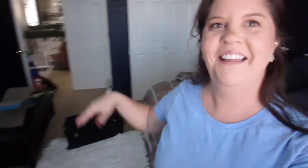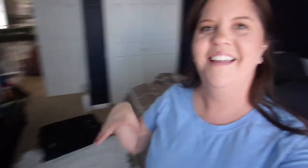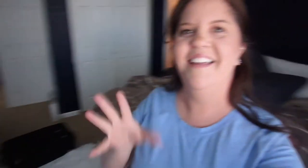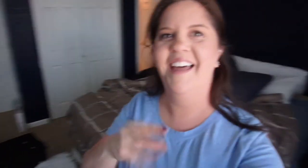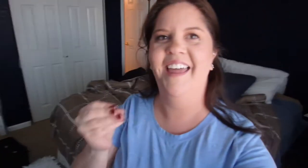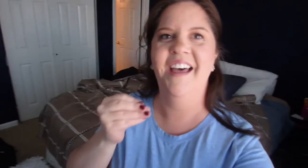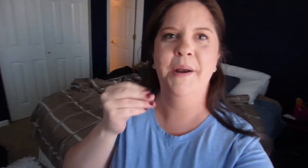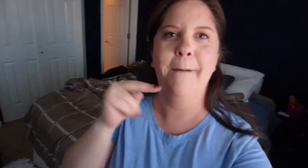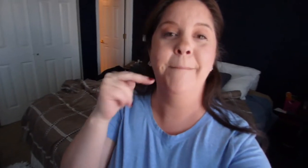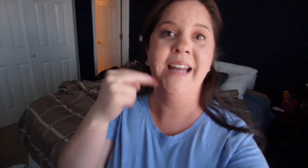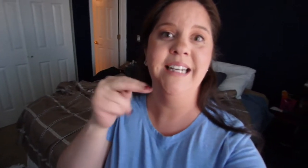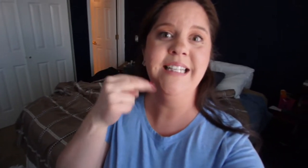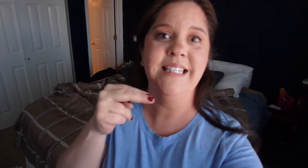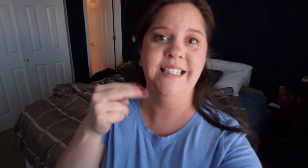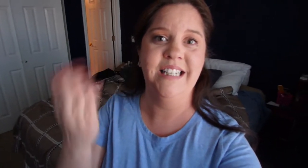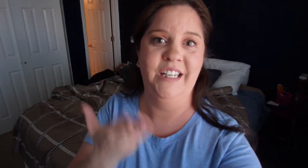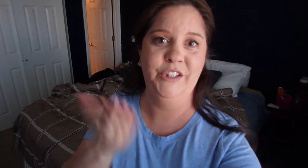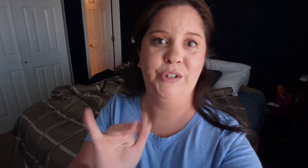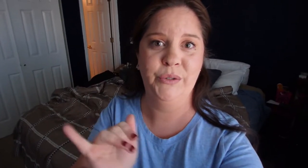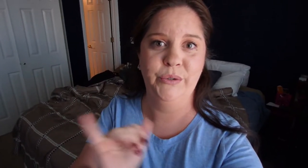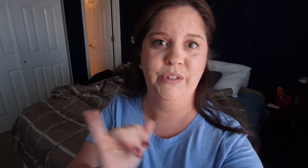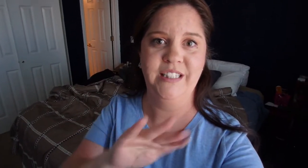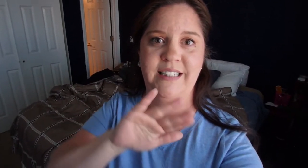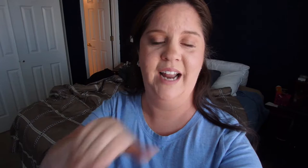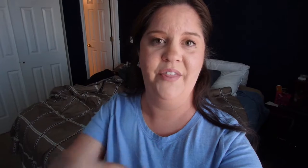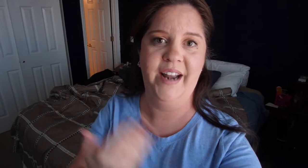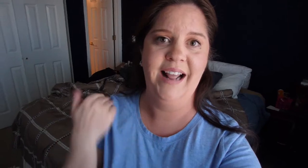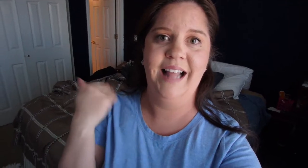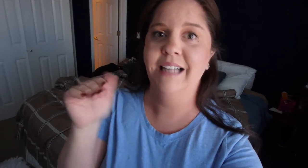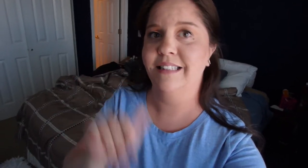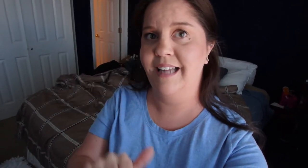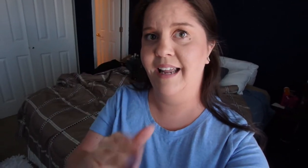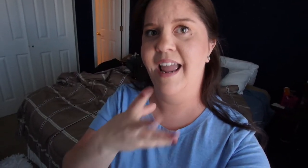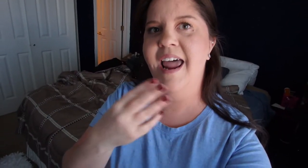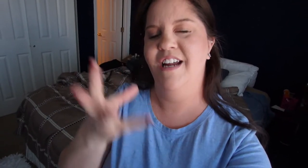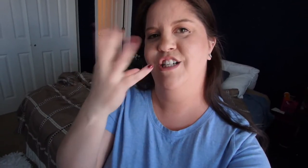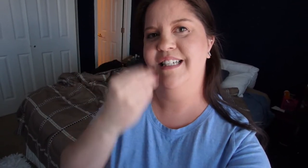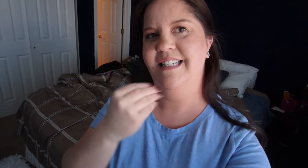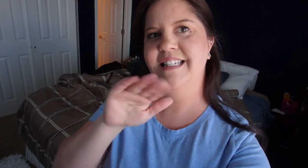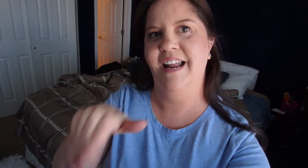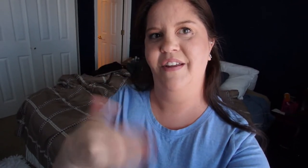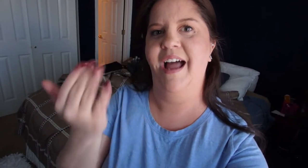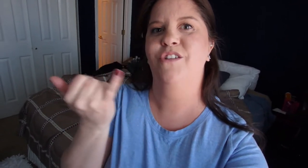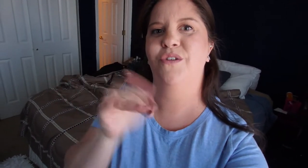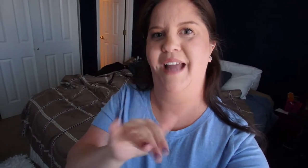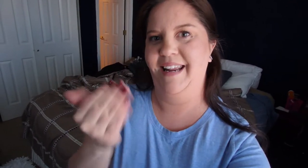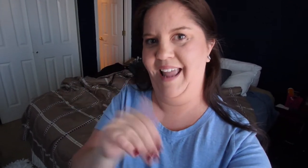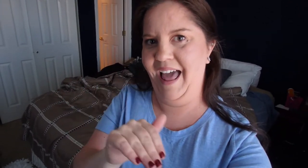And my niece is here too, she stayed the night last night and she's gonna stay the night tonight again